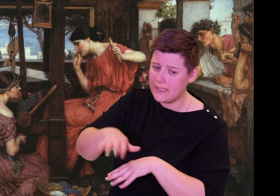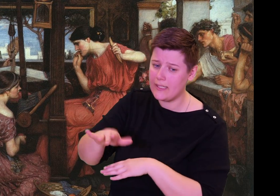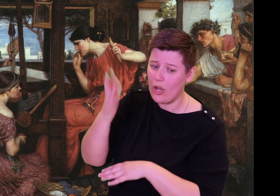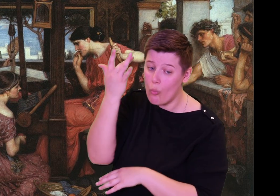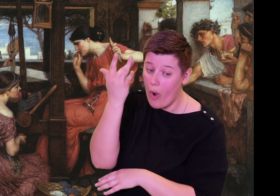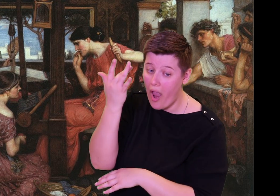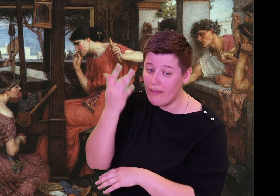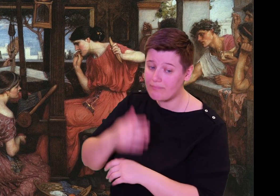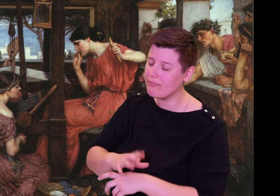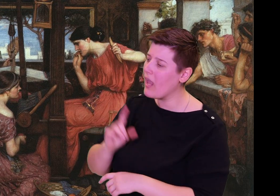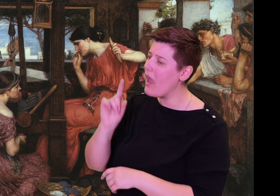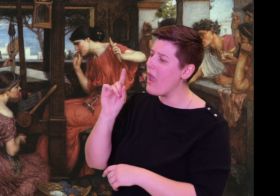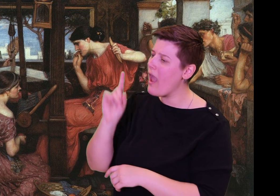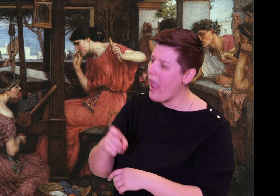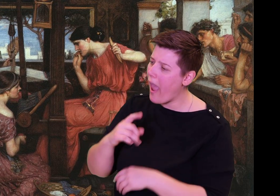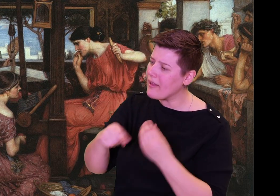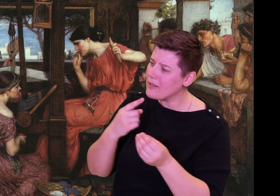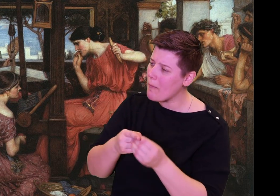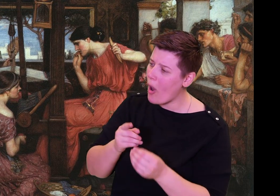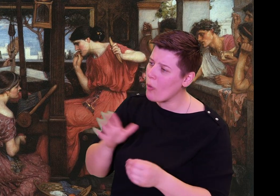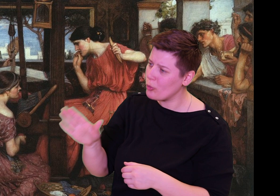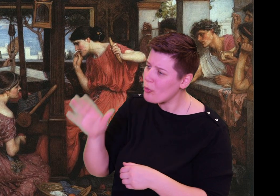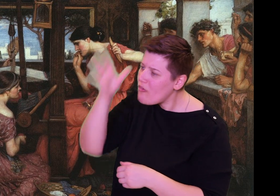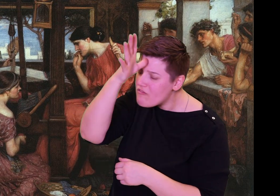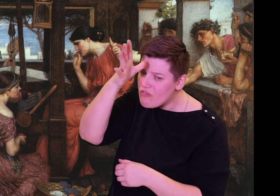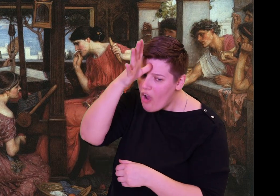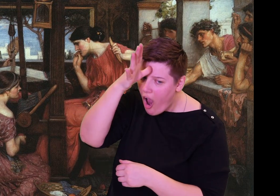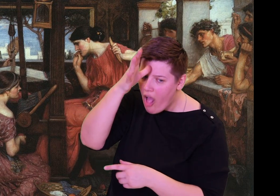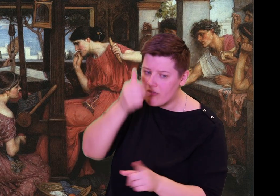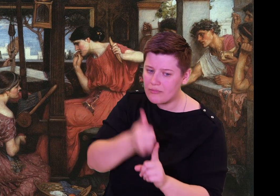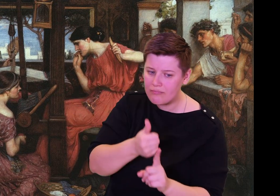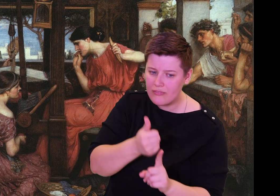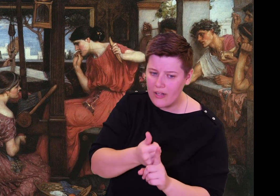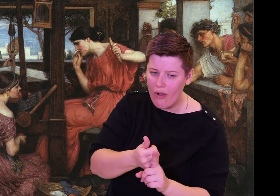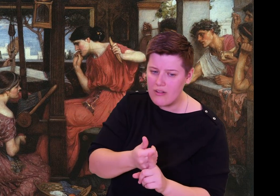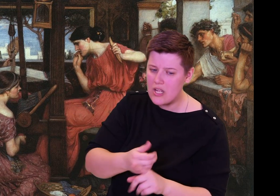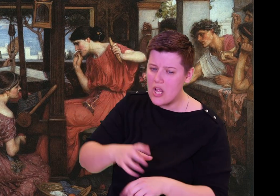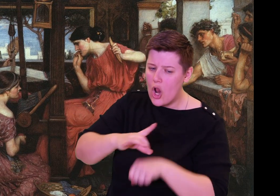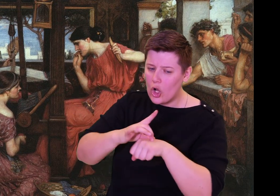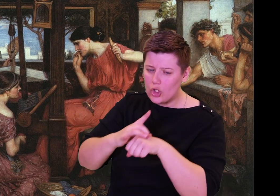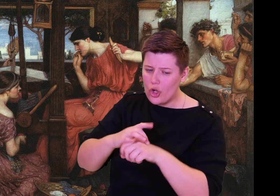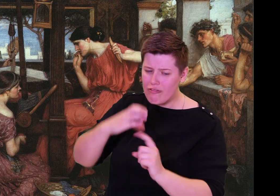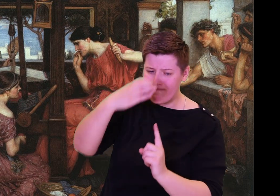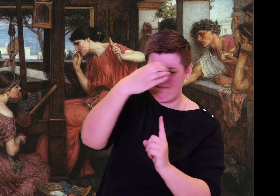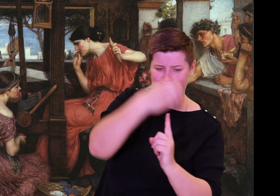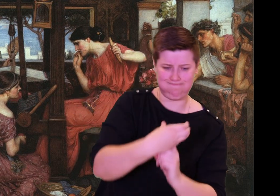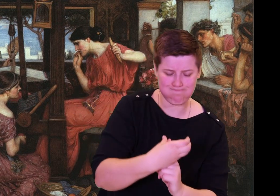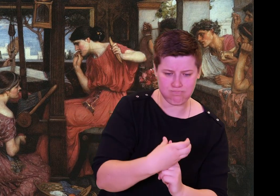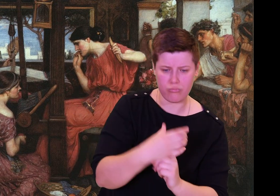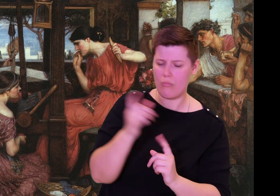for sacrifice to blue Poseidon, Lord of Earthquakes.